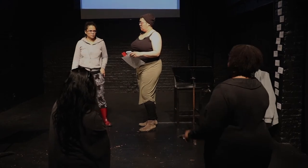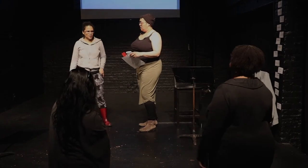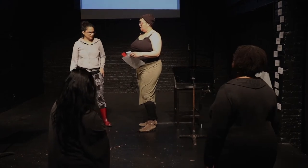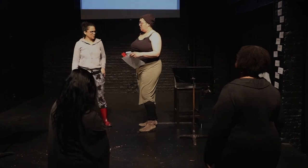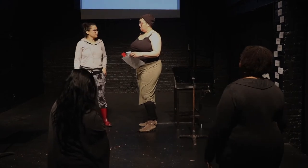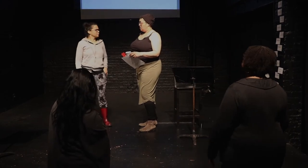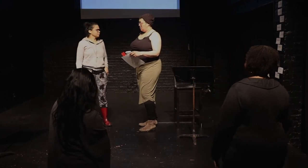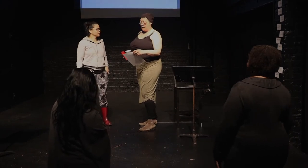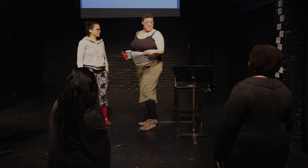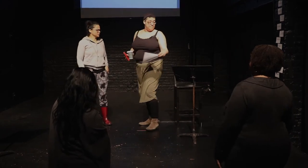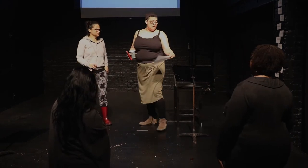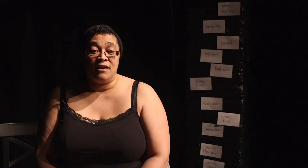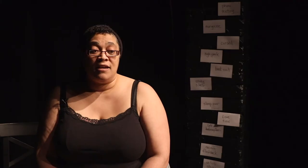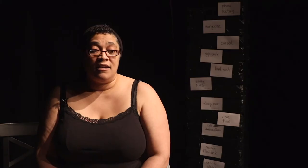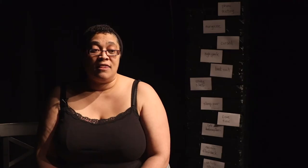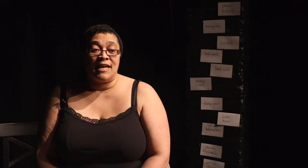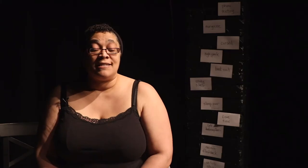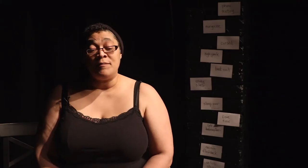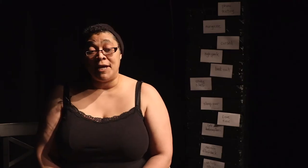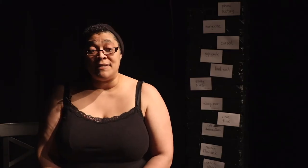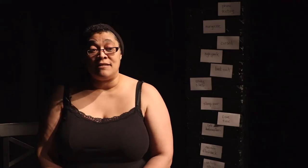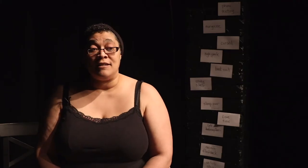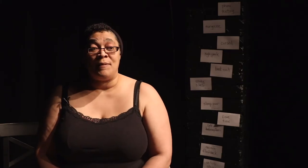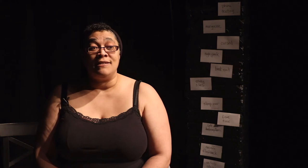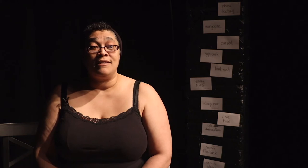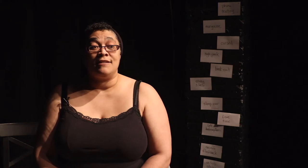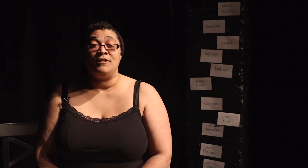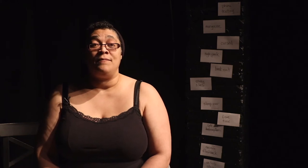And I think that sometimes it's an expense and sometimes